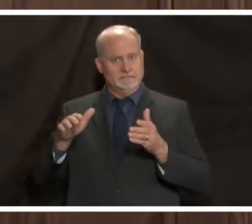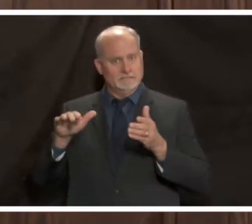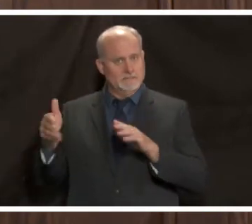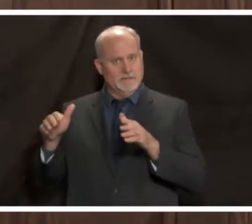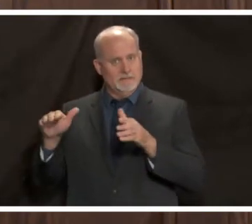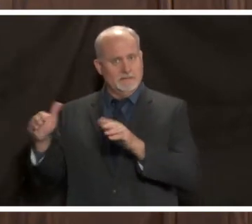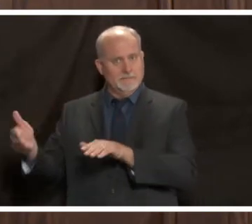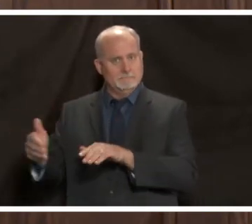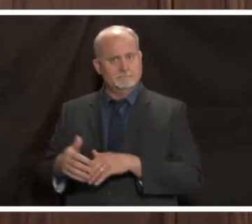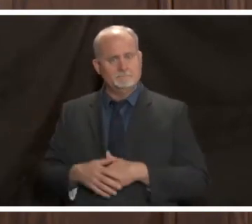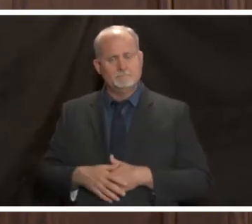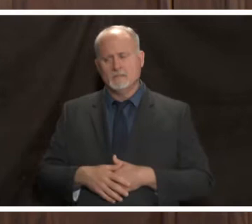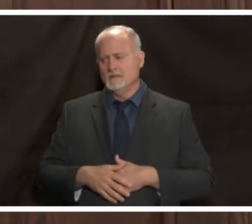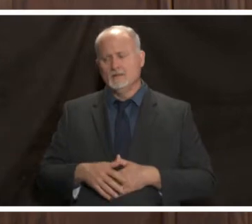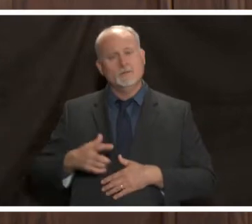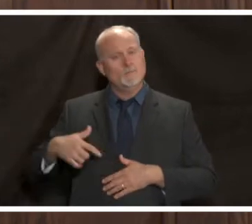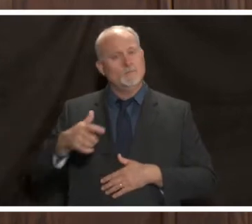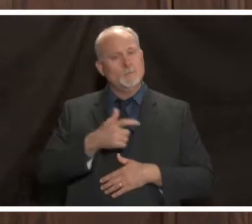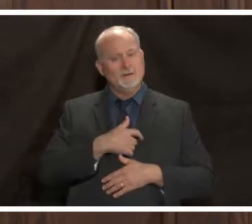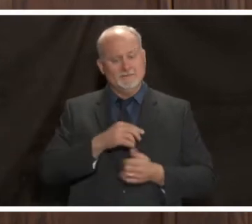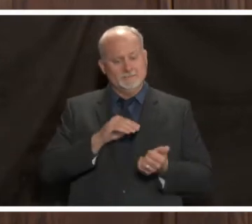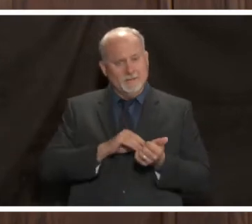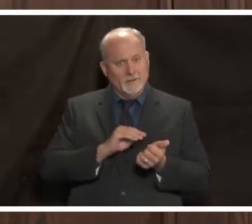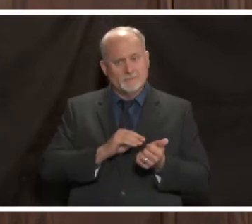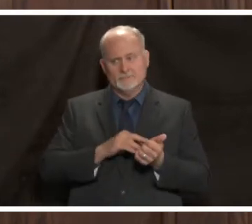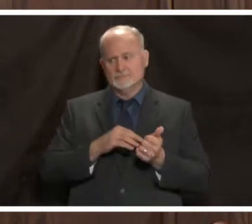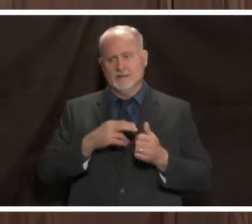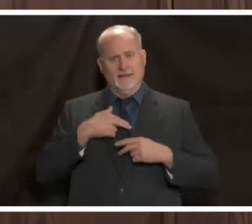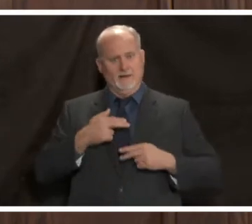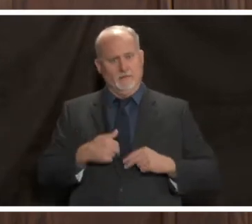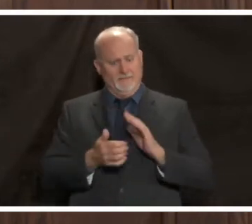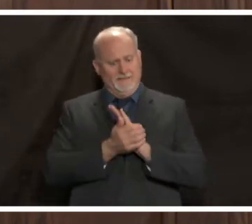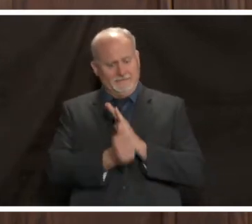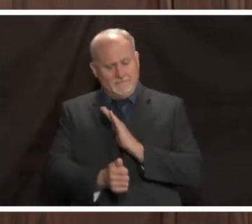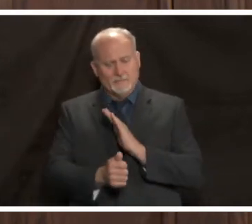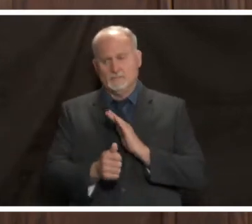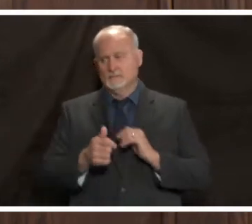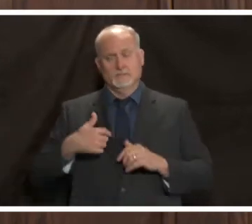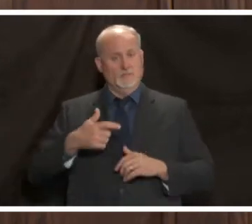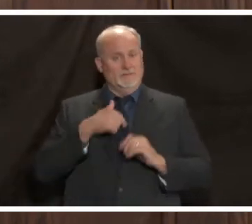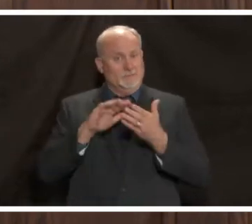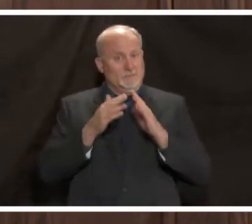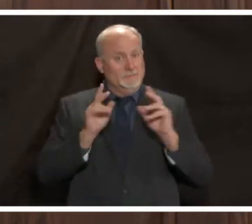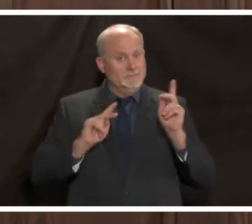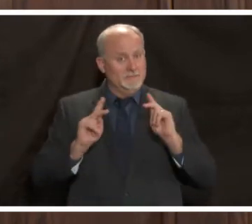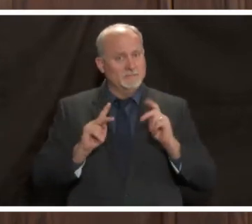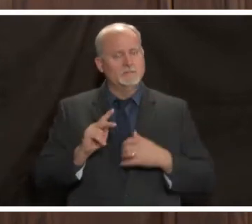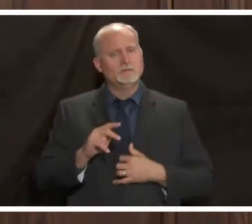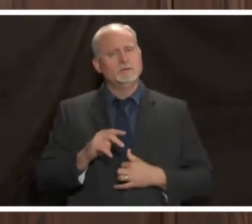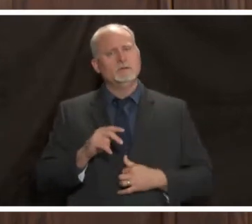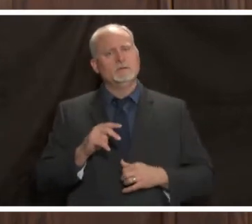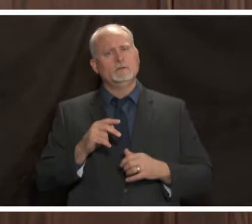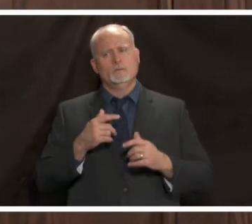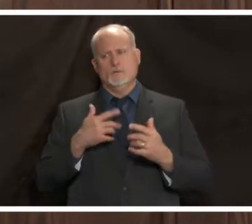we as health officials we as providers but also we as a community would like to see that